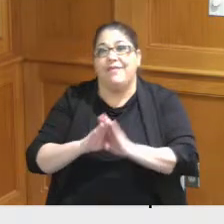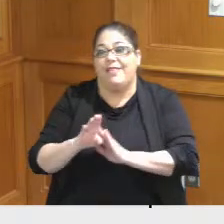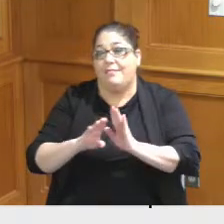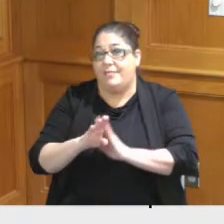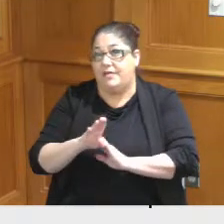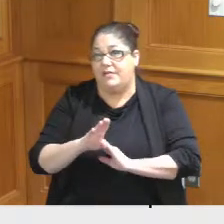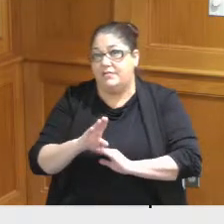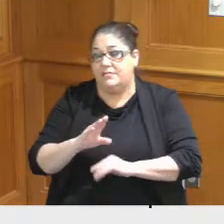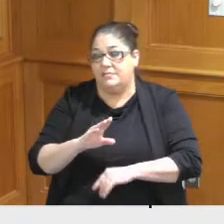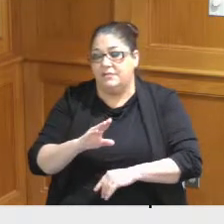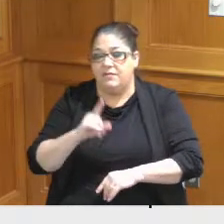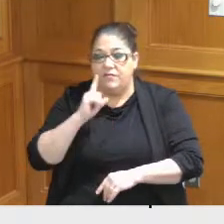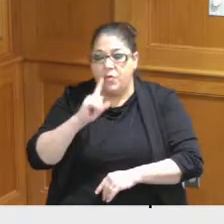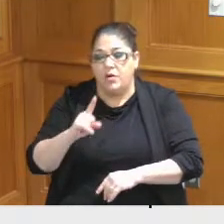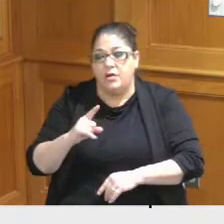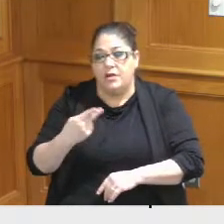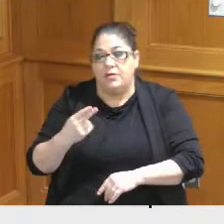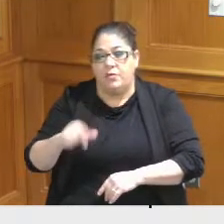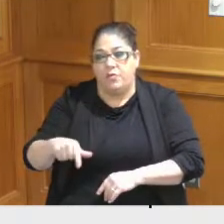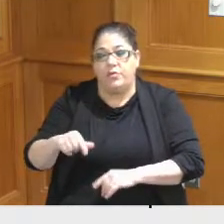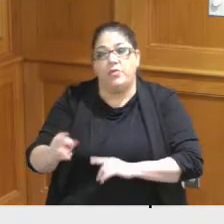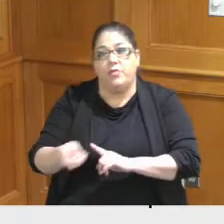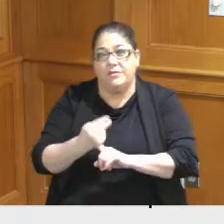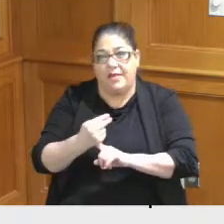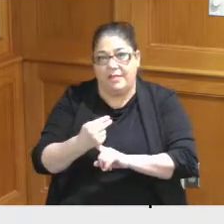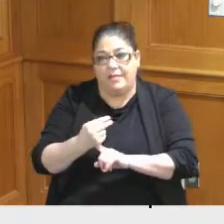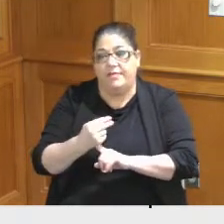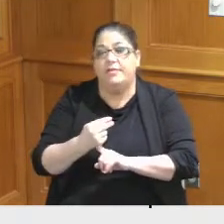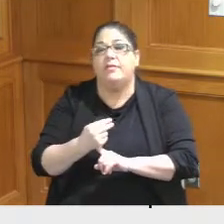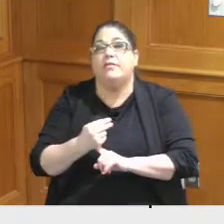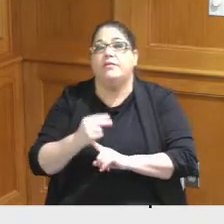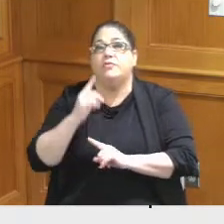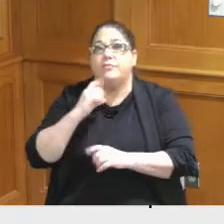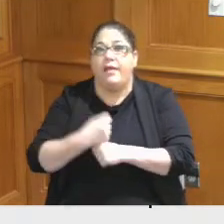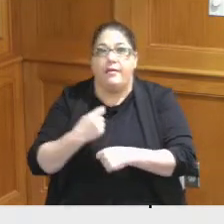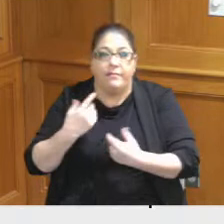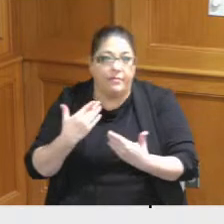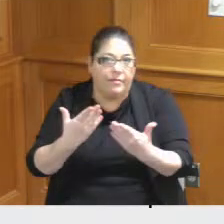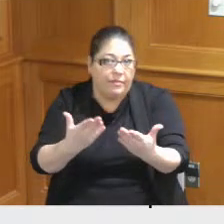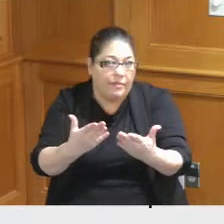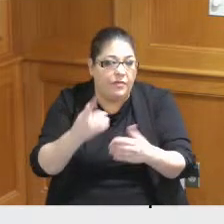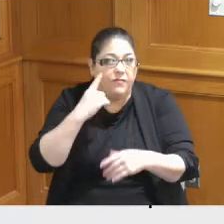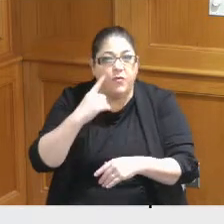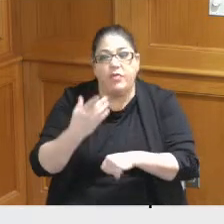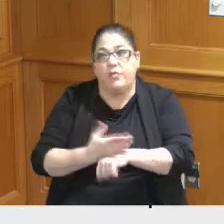of a headquarter Hotel and to assess and make recommendations on the renovation needs of the